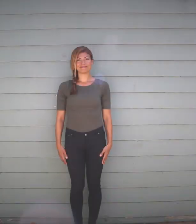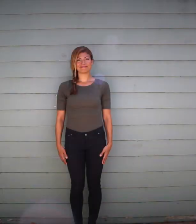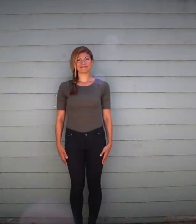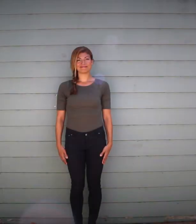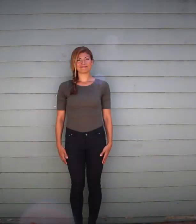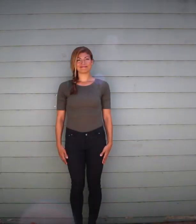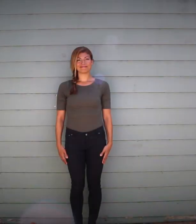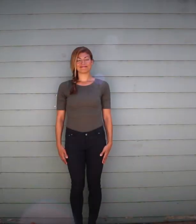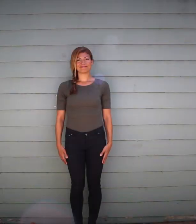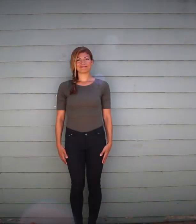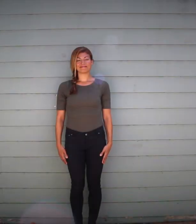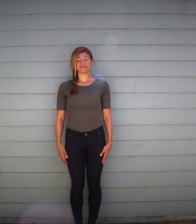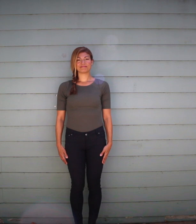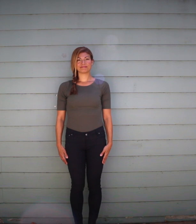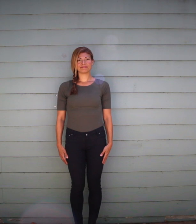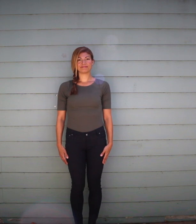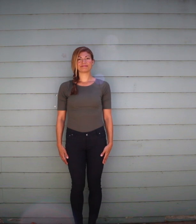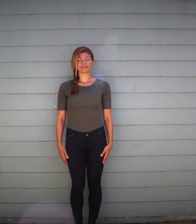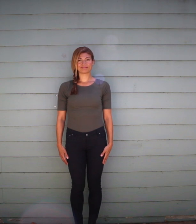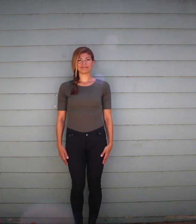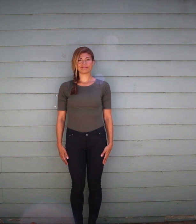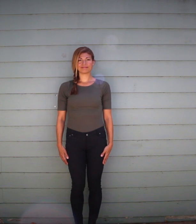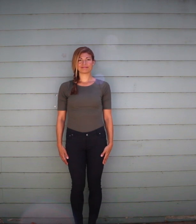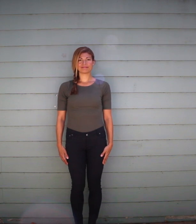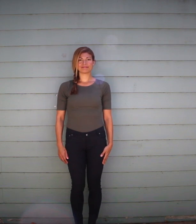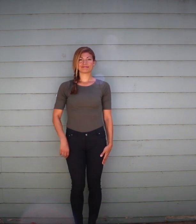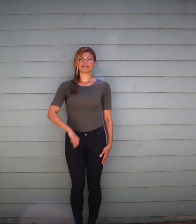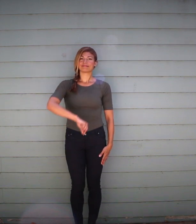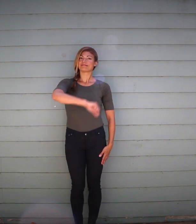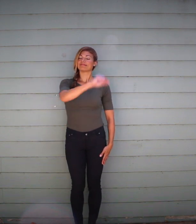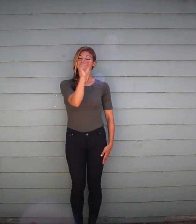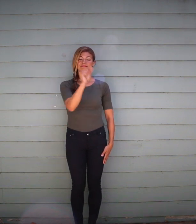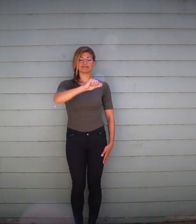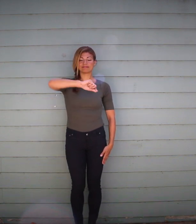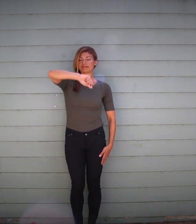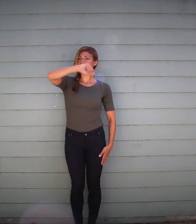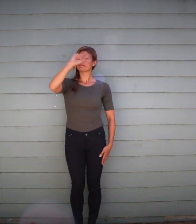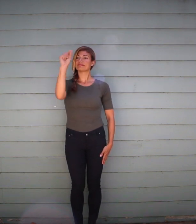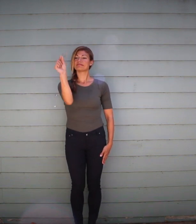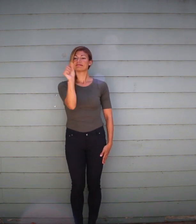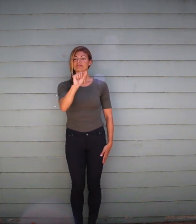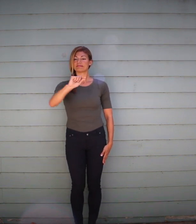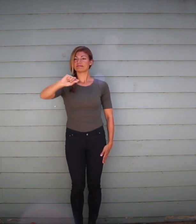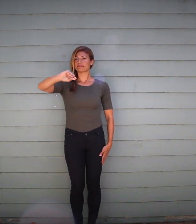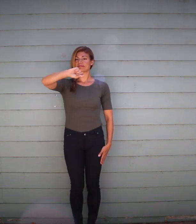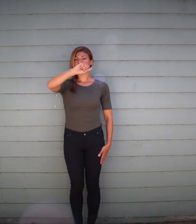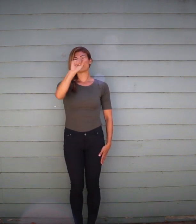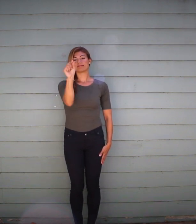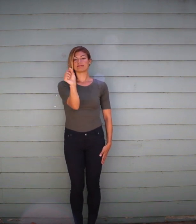First, let's just pantomime drawing. Pantomiming is simply acting like your drawing with no props or words.